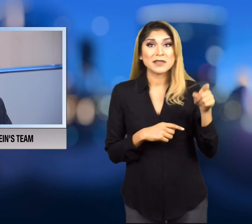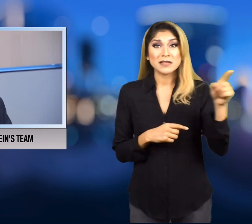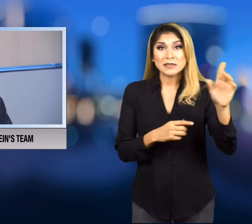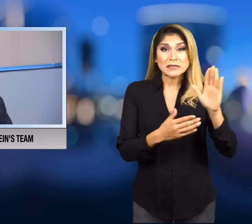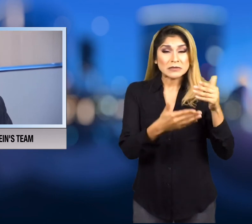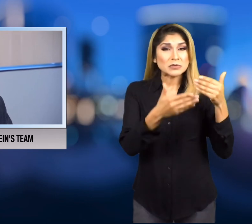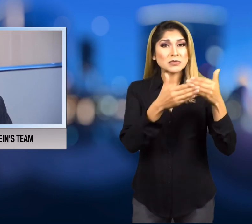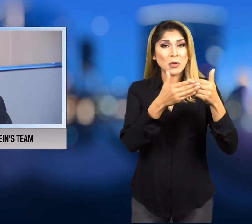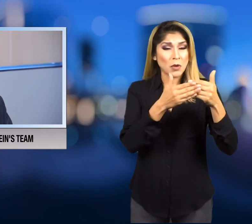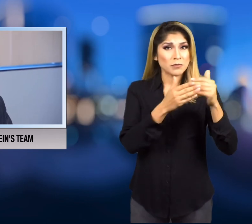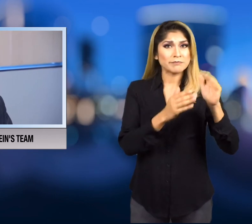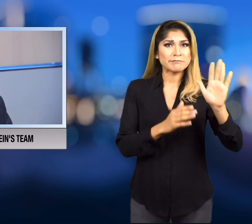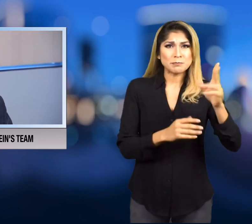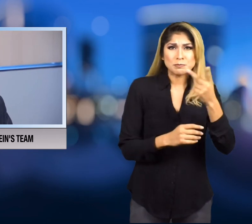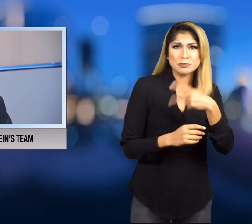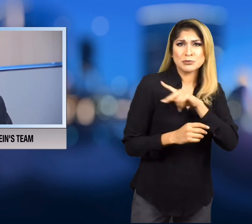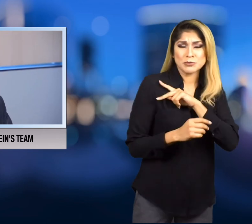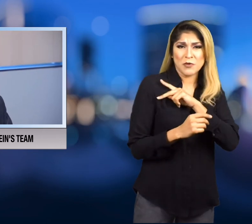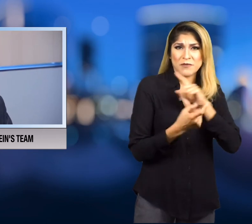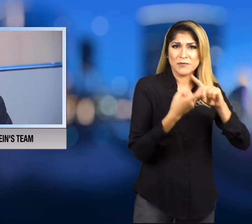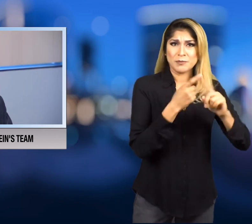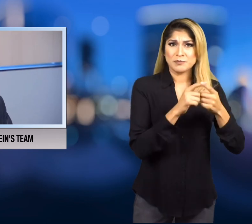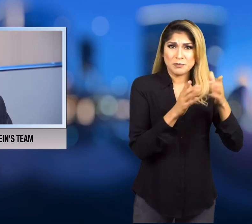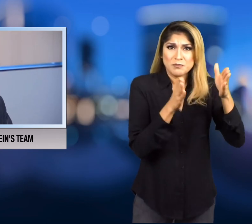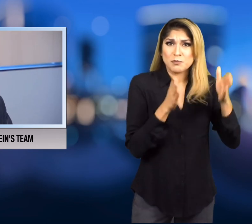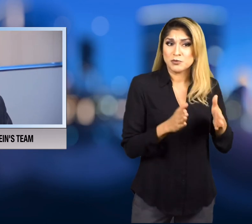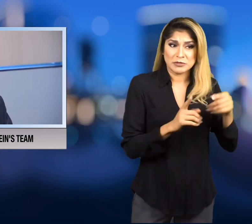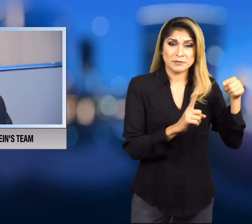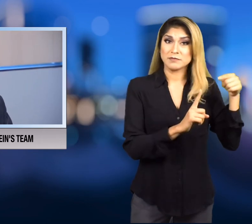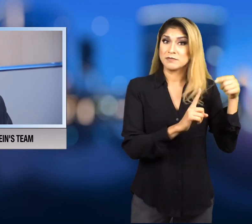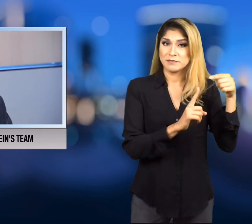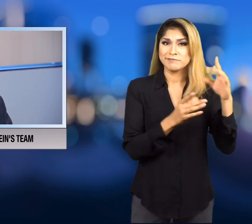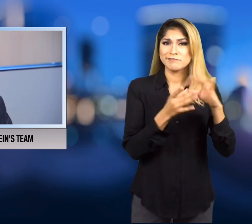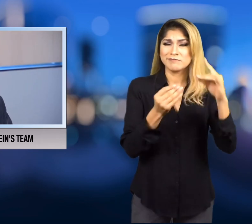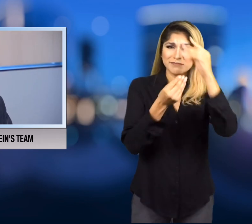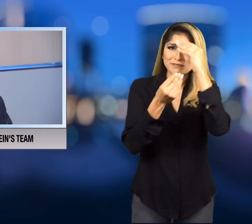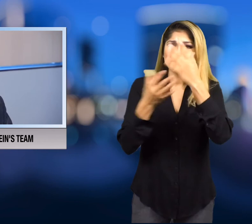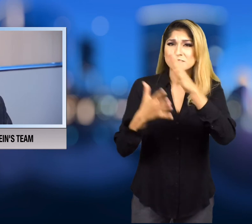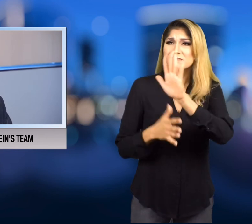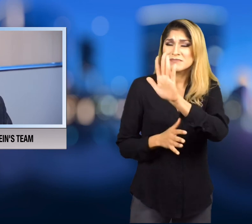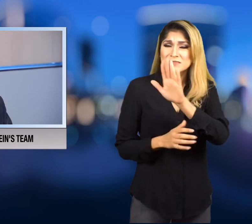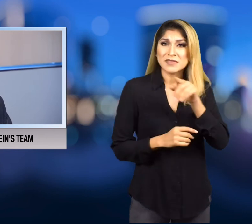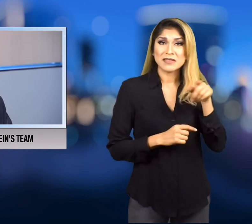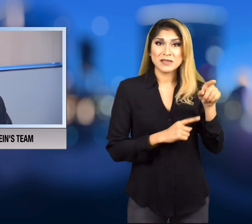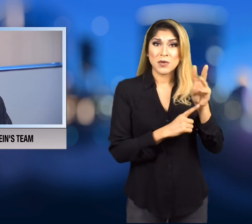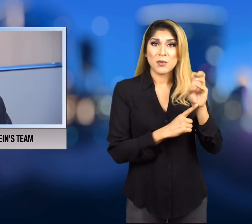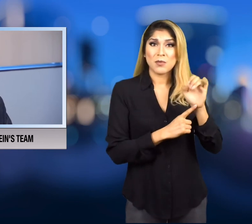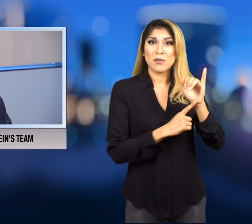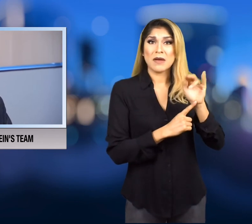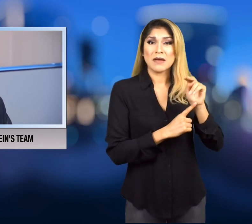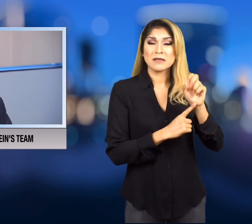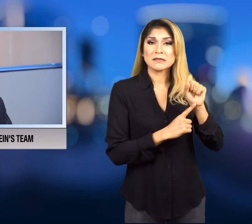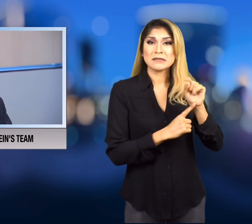Sources close to Weinstein say that he is seeking